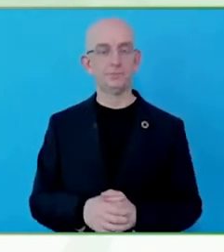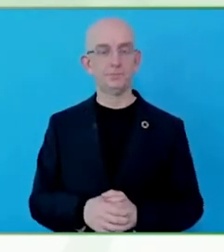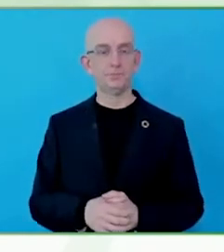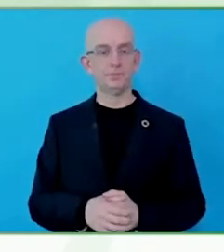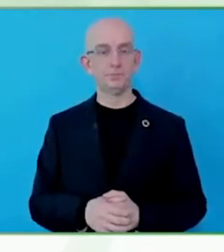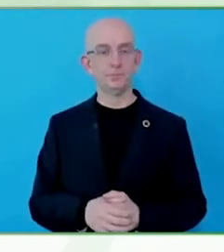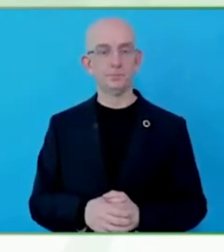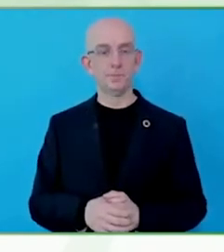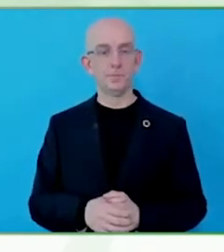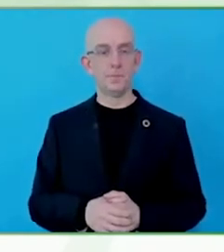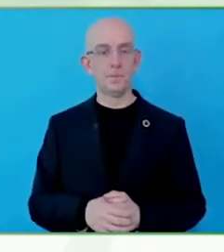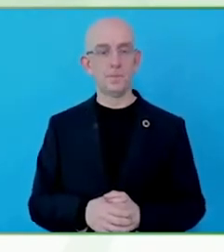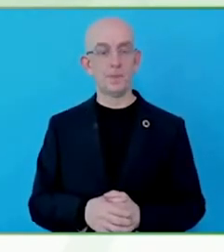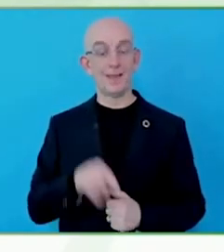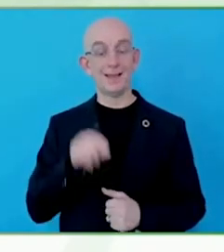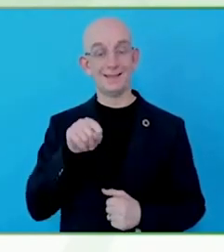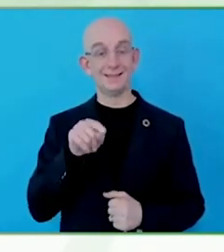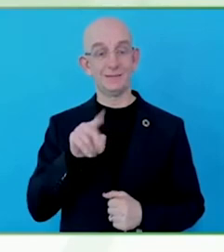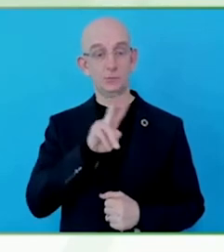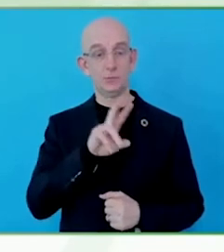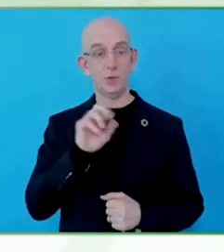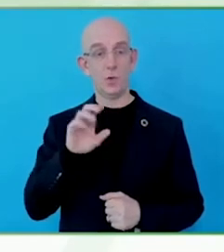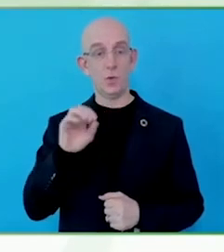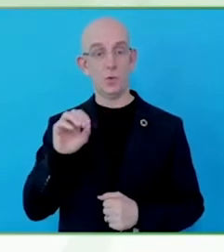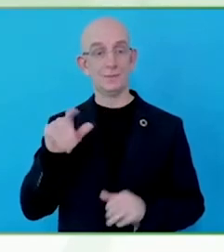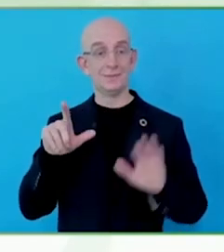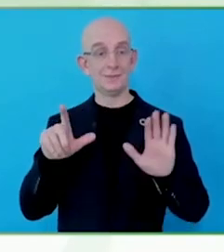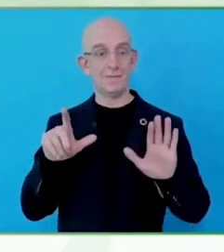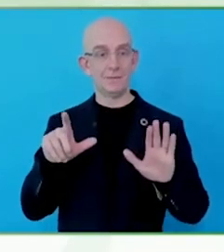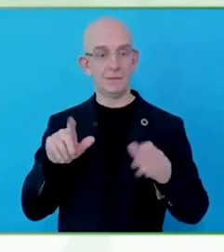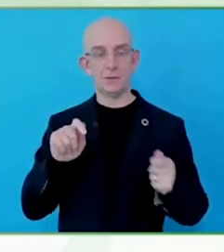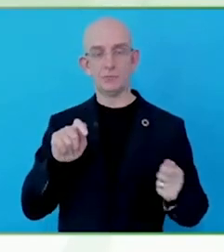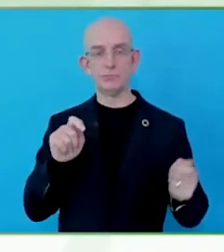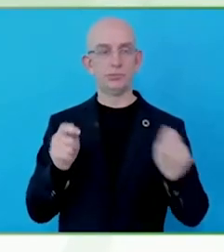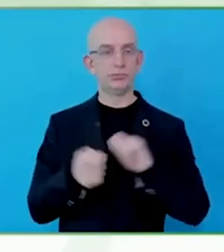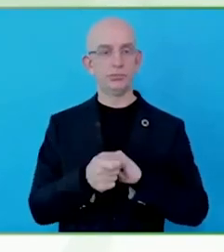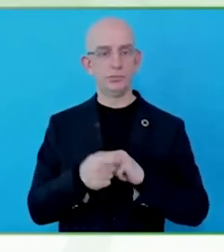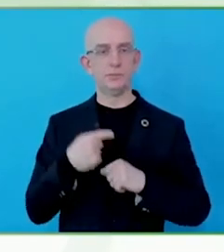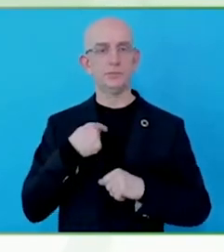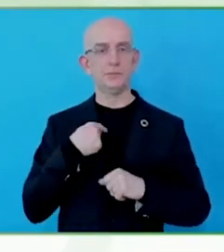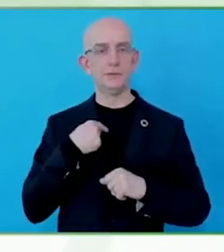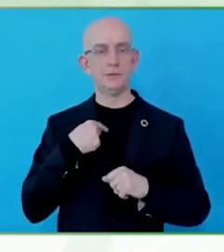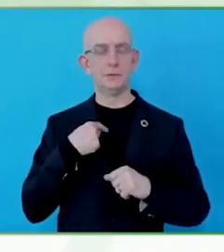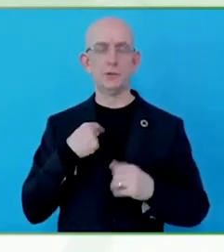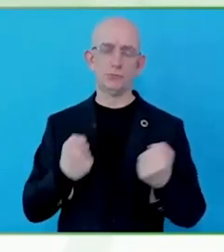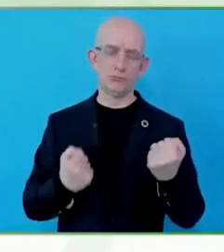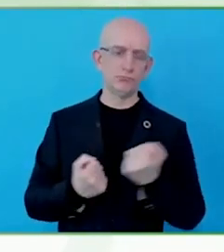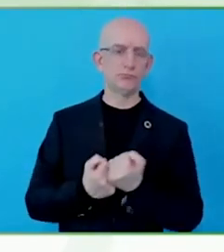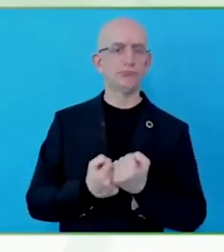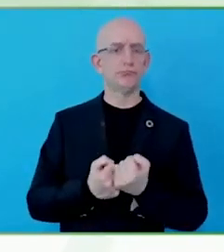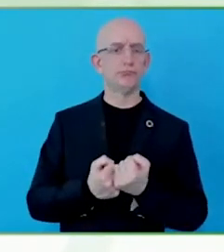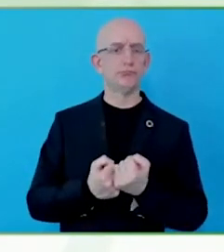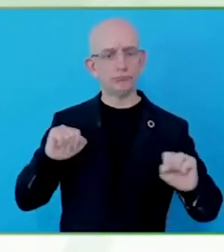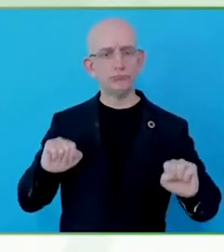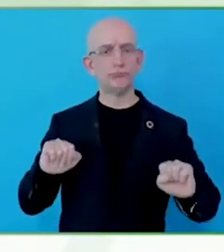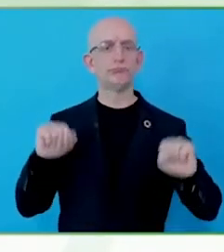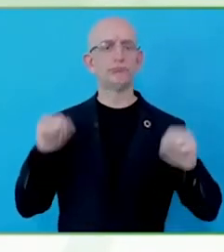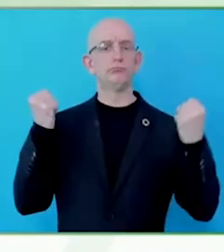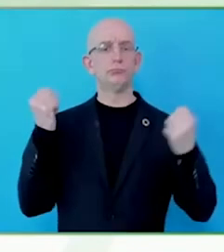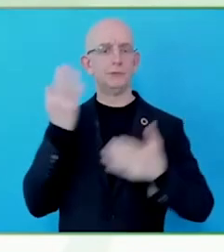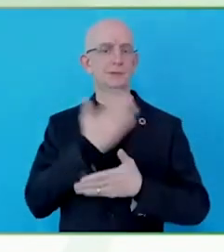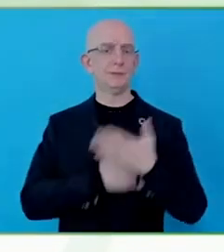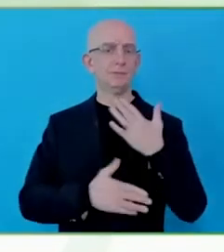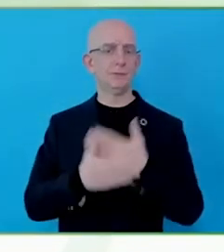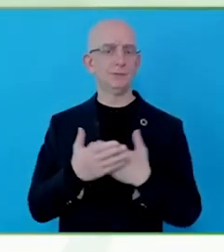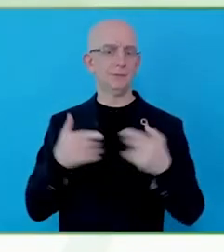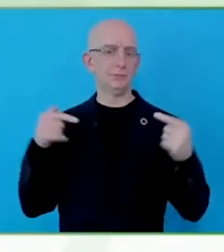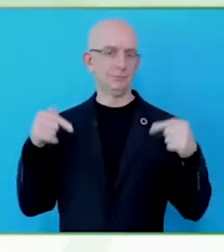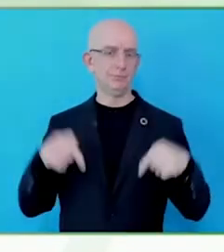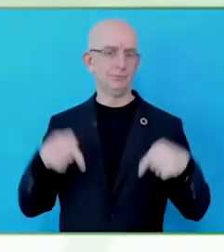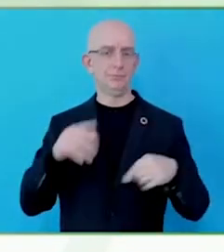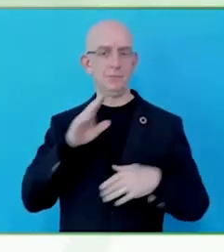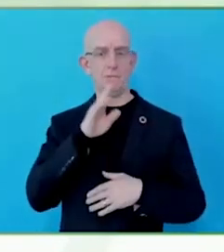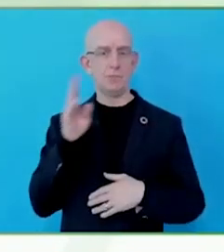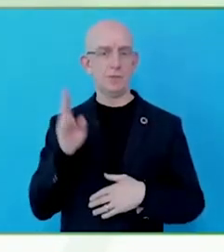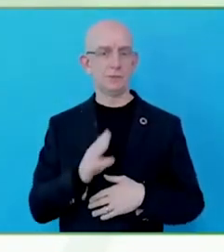I worked in the government for 12 years, 8 years in the state secretary for the rights of